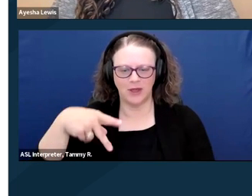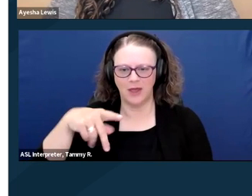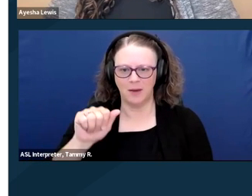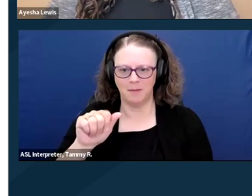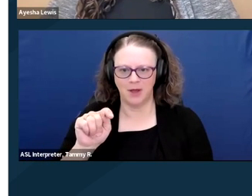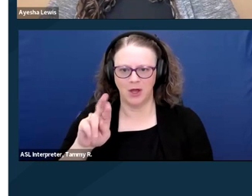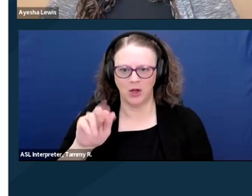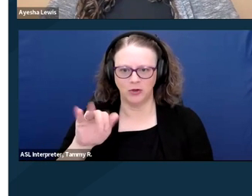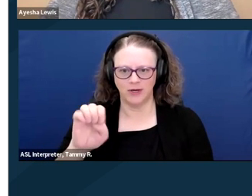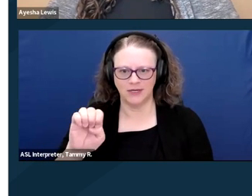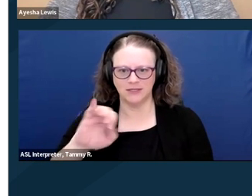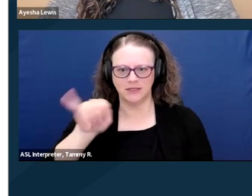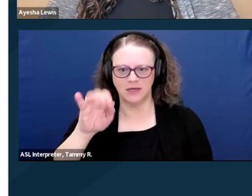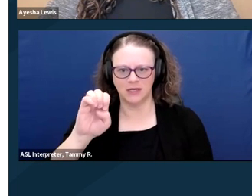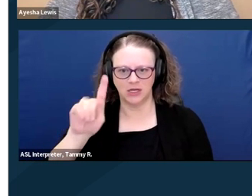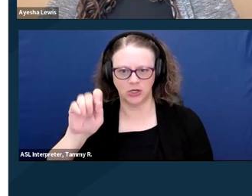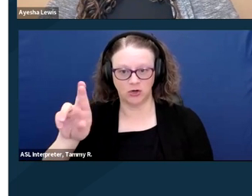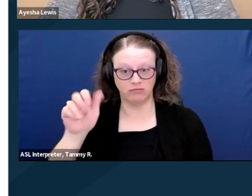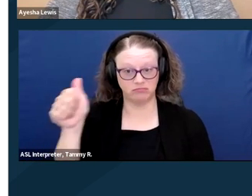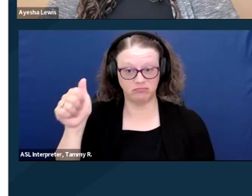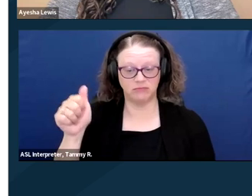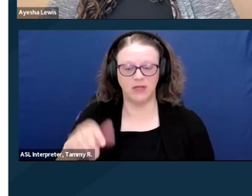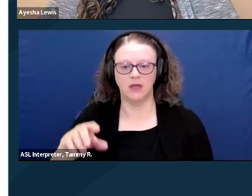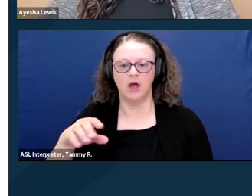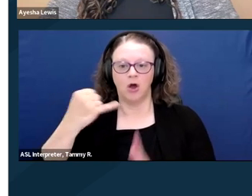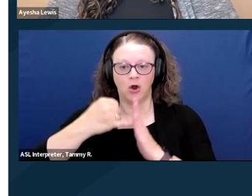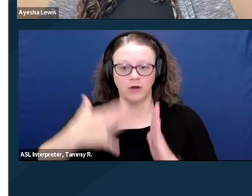Patrice Jetter is a disabled artist who uses her creativity